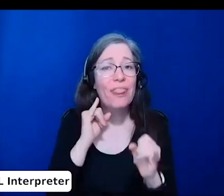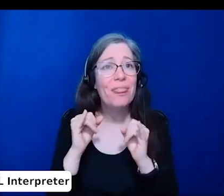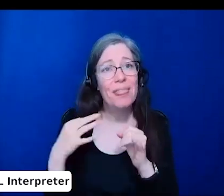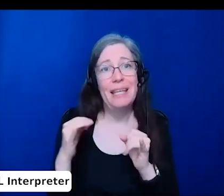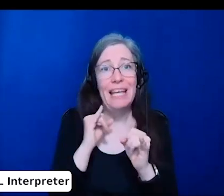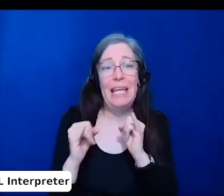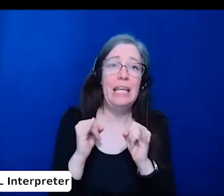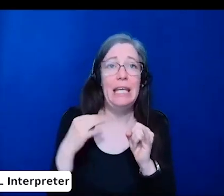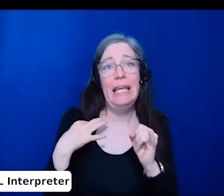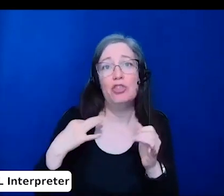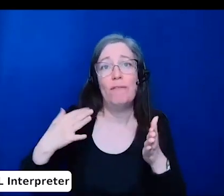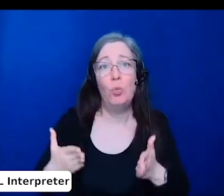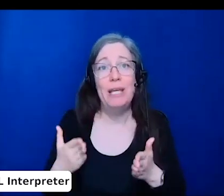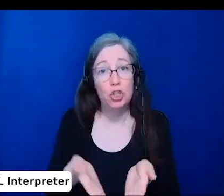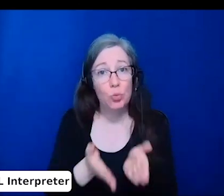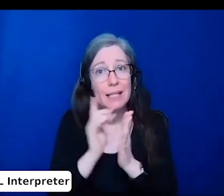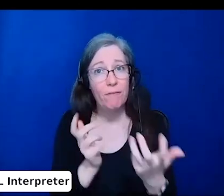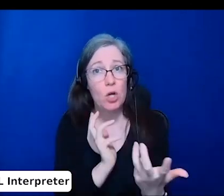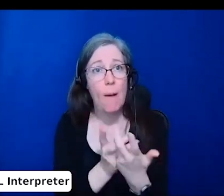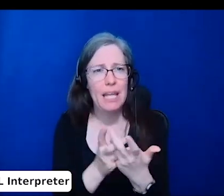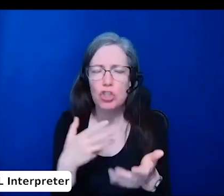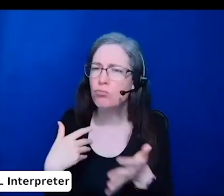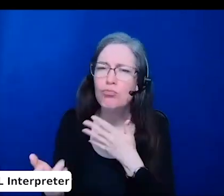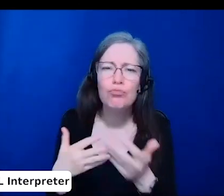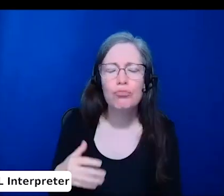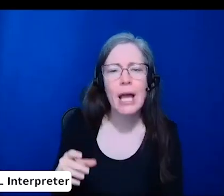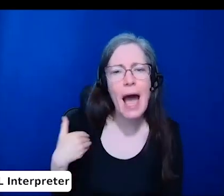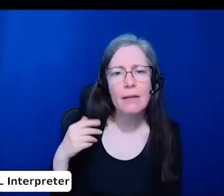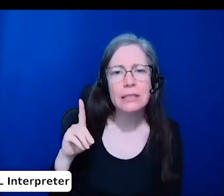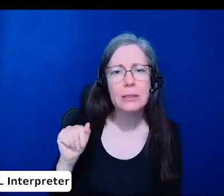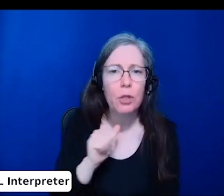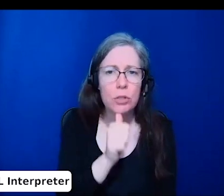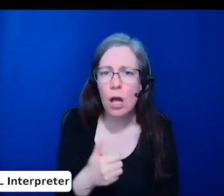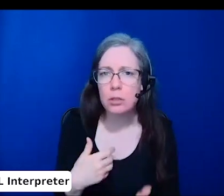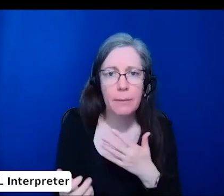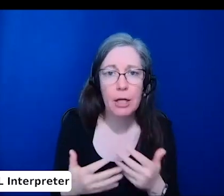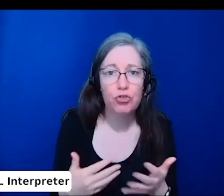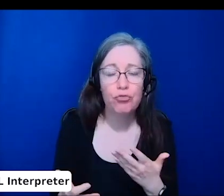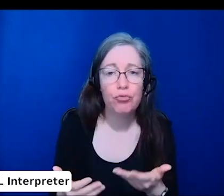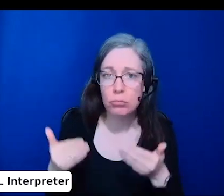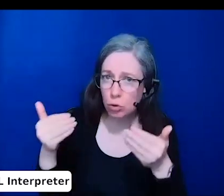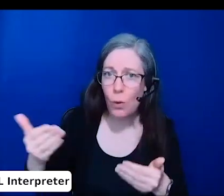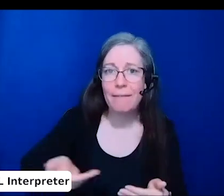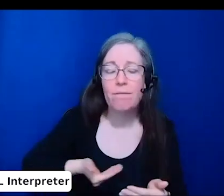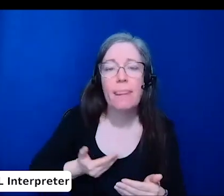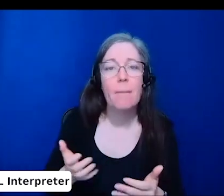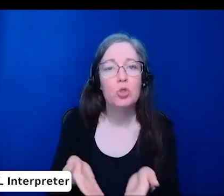The third is to evaluate interviewees' skills and experiences as they apply to the role in an unbiased manner, using the principles